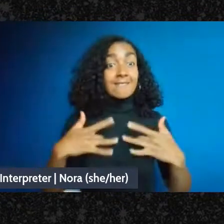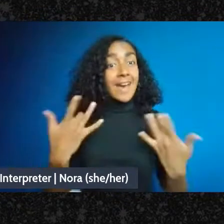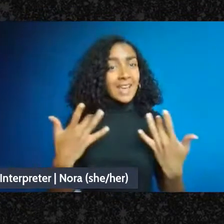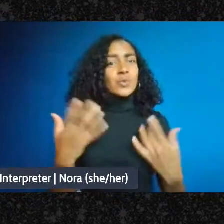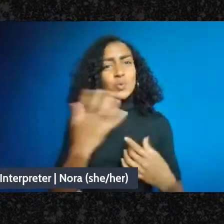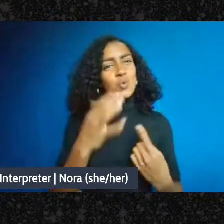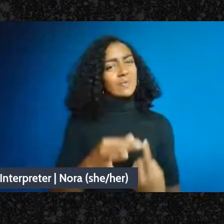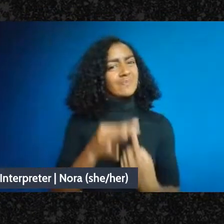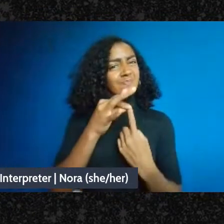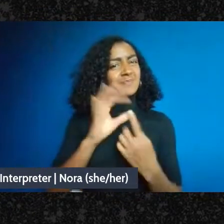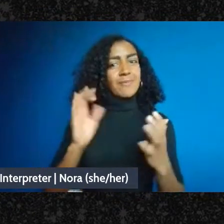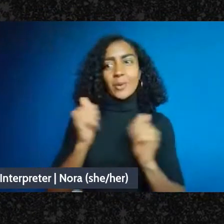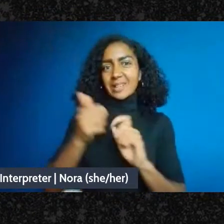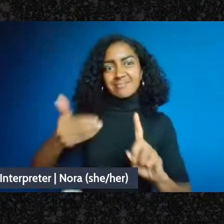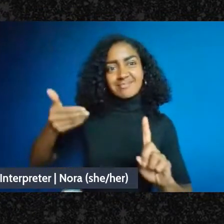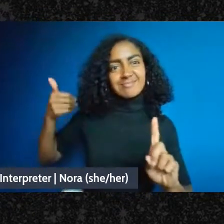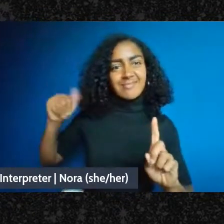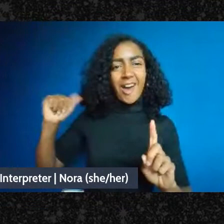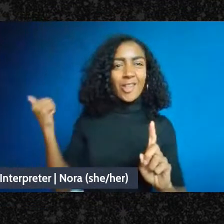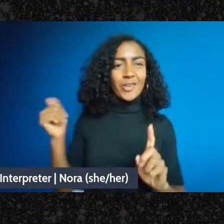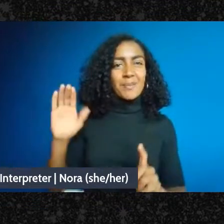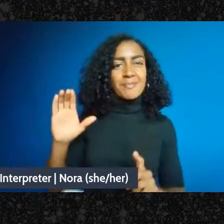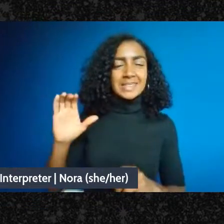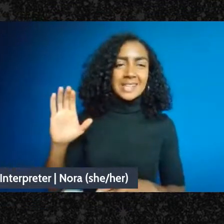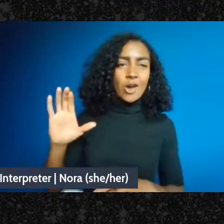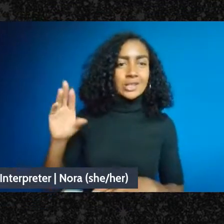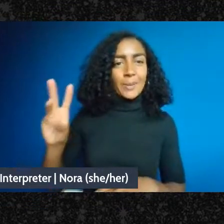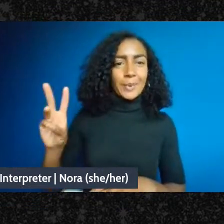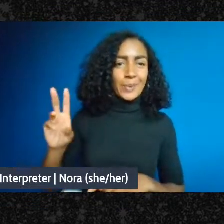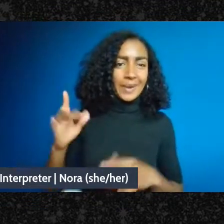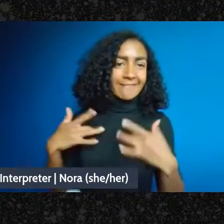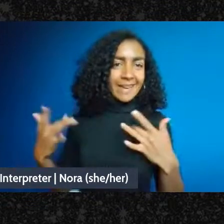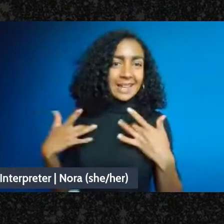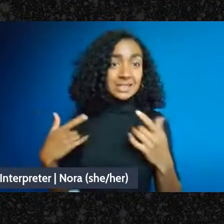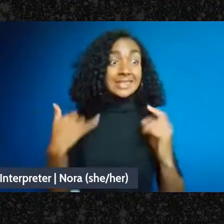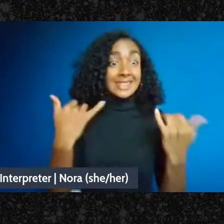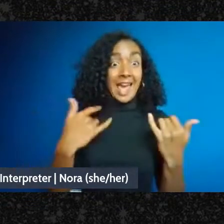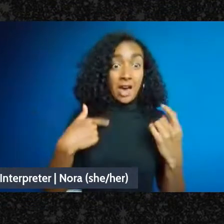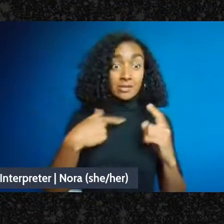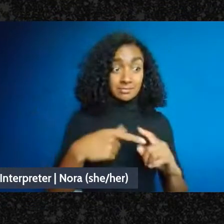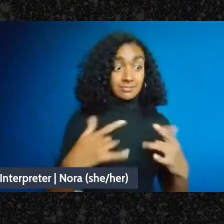we're getting into into the weeds of some really dry stuff, and I think that's important because